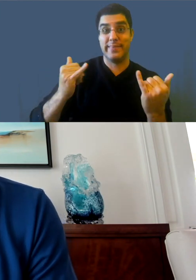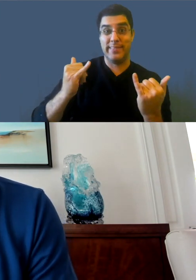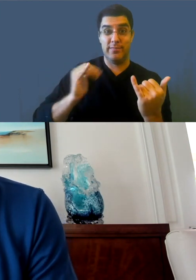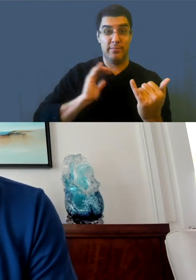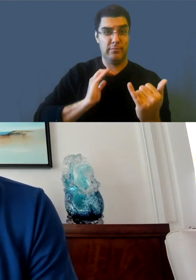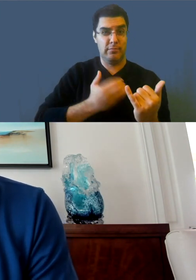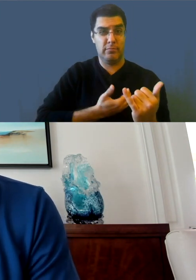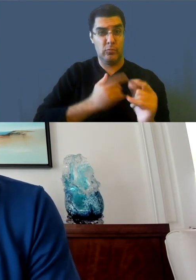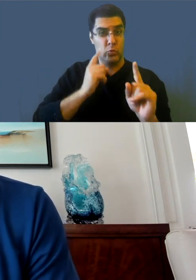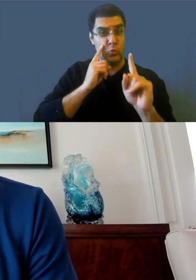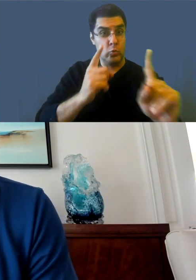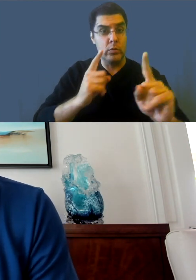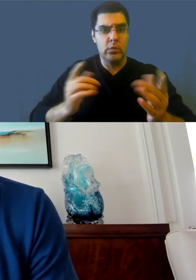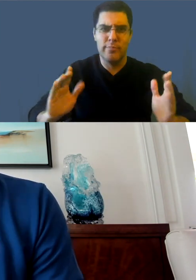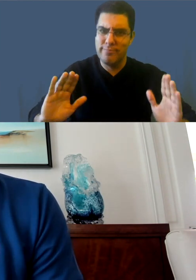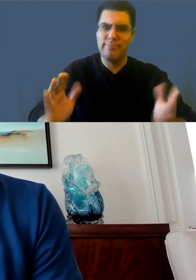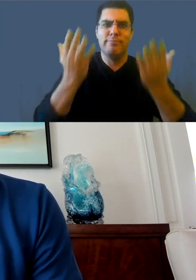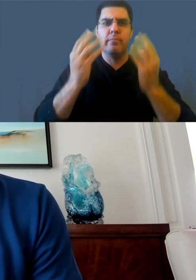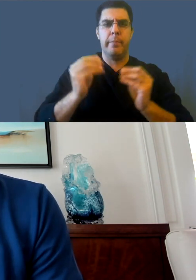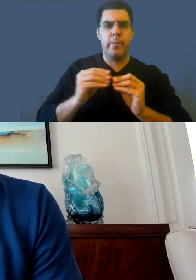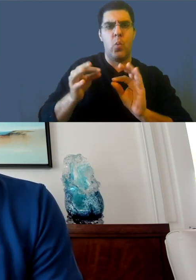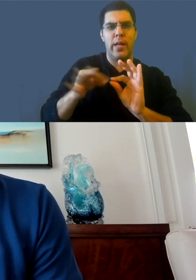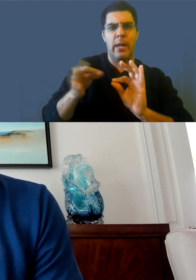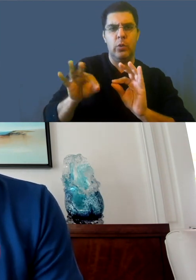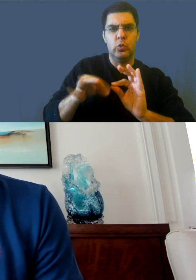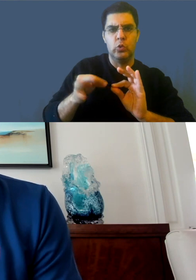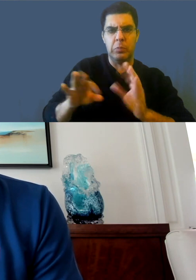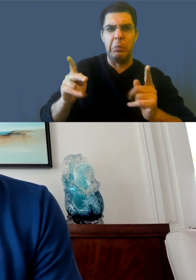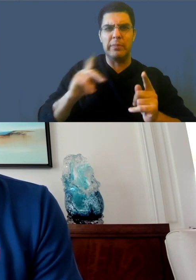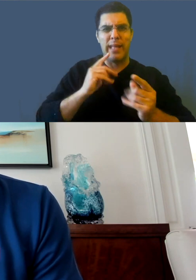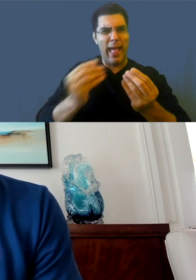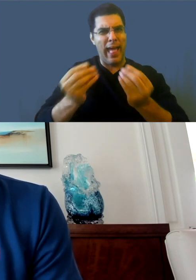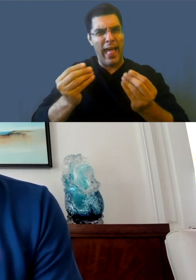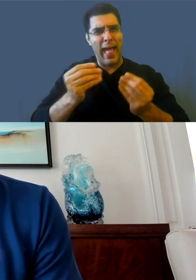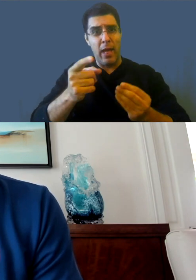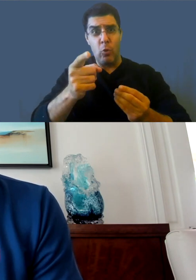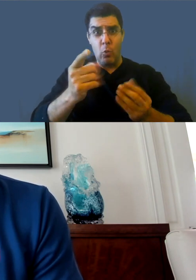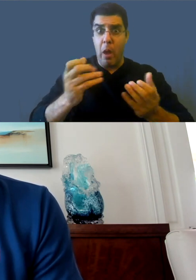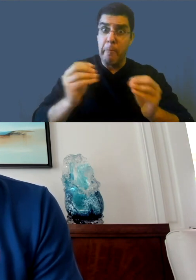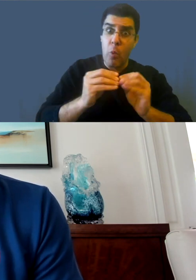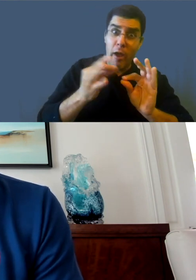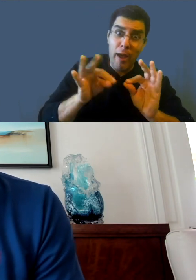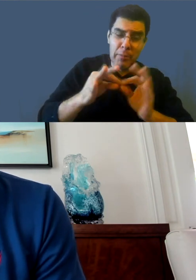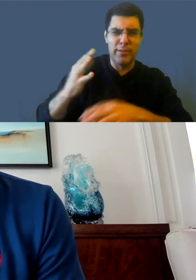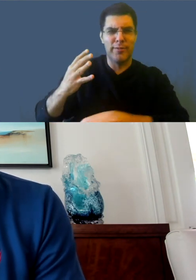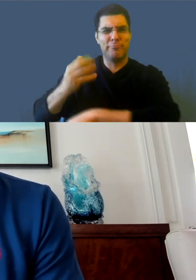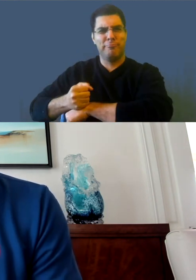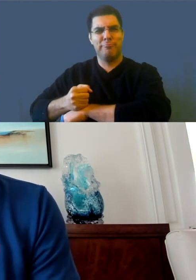So, we know that and that wasn't the case. So the other thing to talk about is, I started with saying that we want more captions in the system